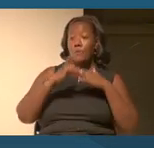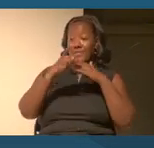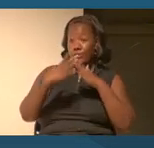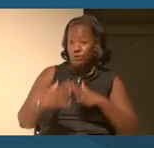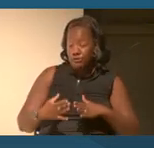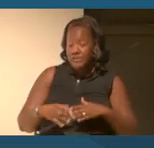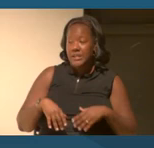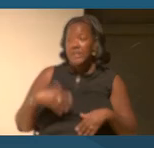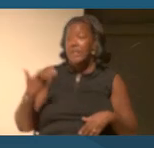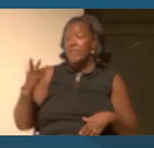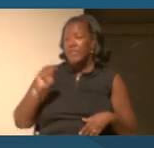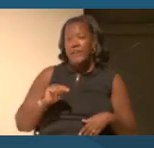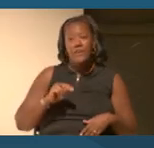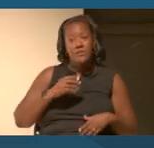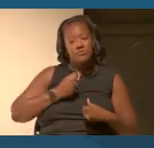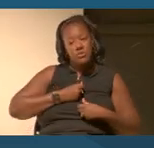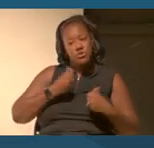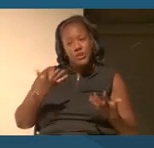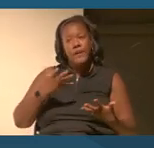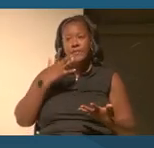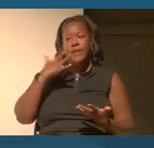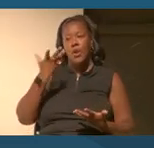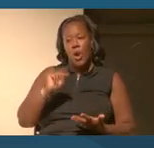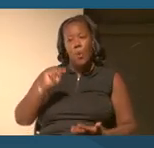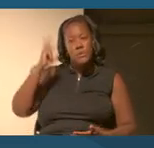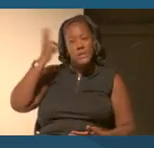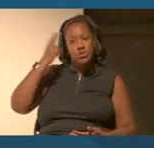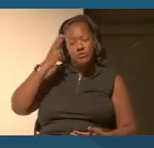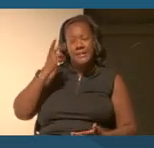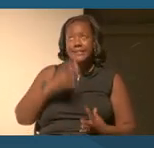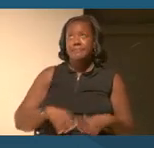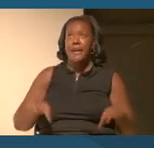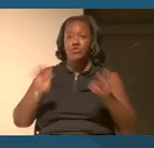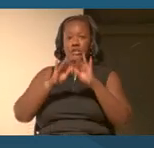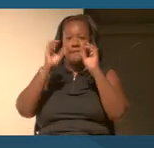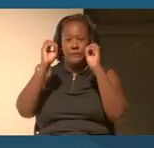their own personal histories. Especially for teachers, we all need to know where we come from.